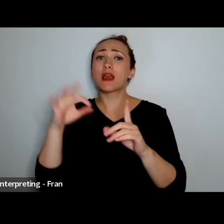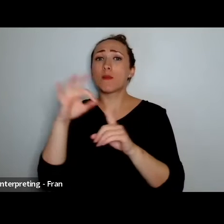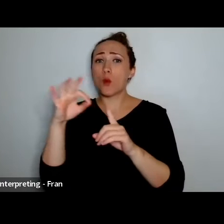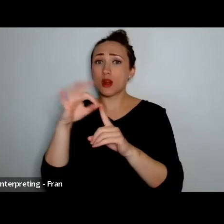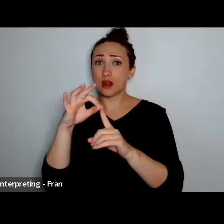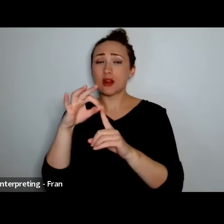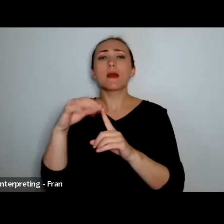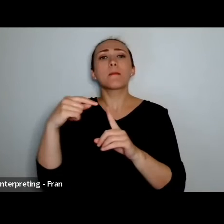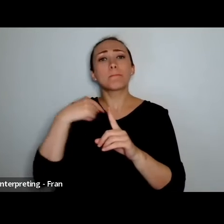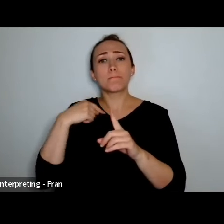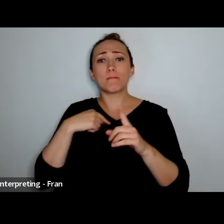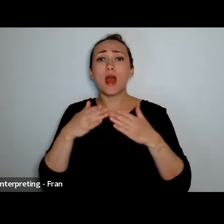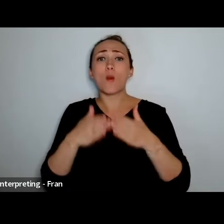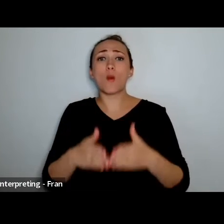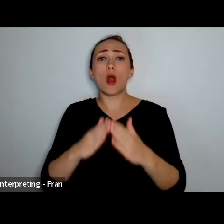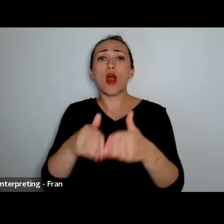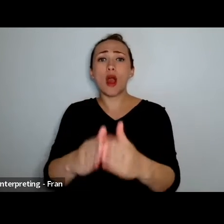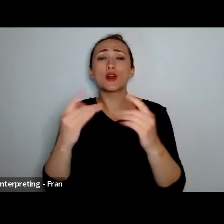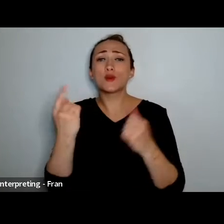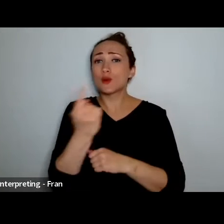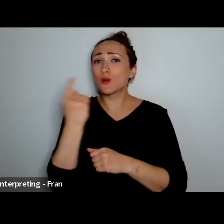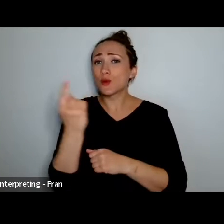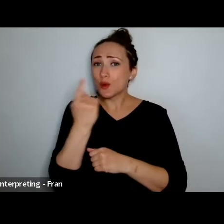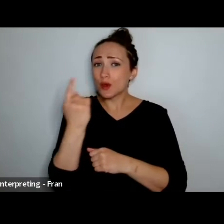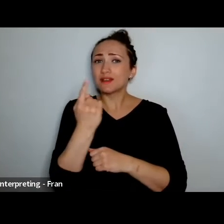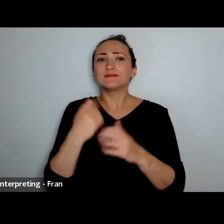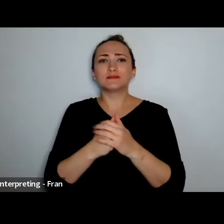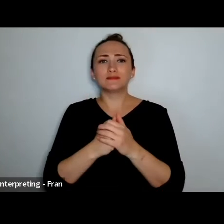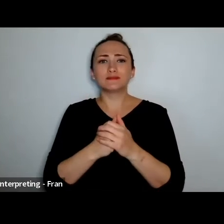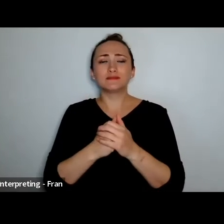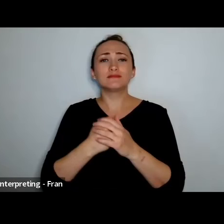my primary tribe is Ngāti Maniapoto, my sub-tribe is Ngāti Roora. Noorera.